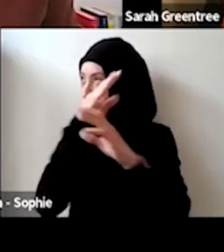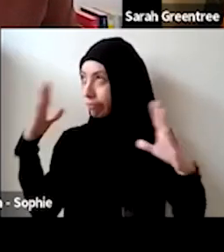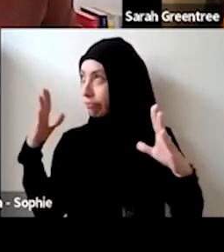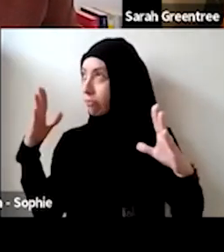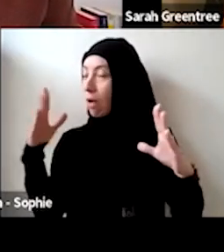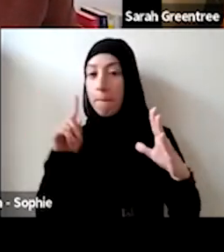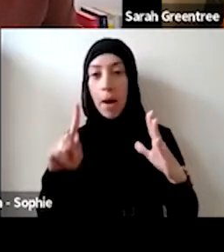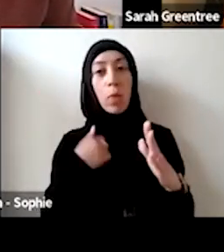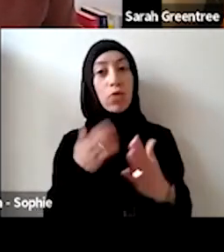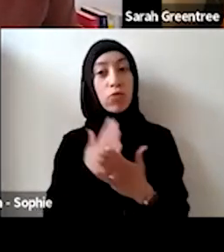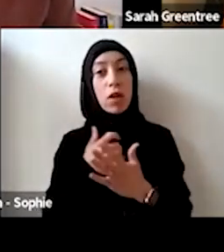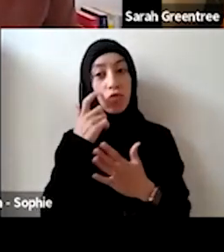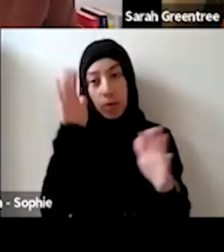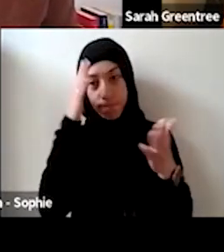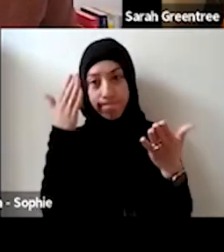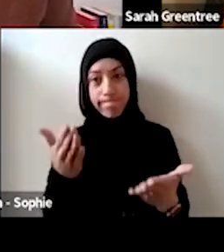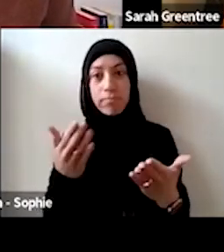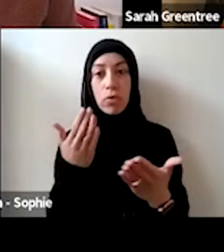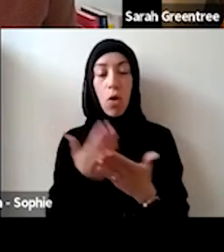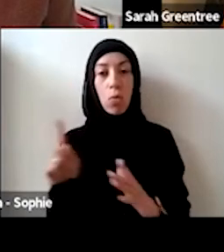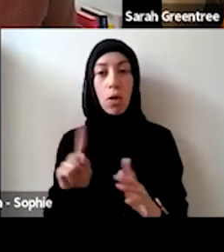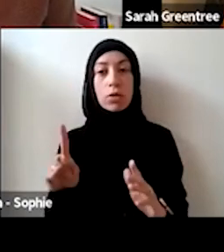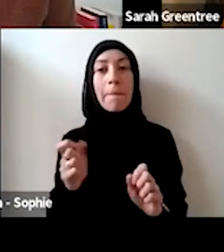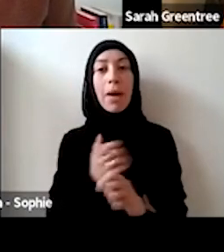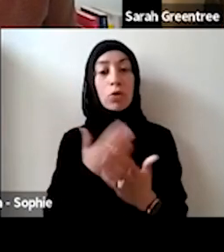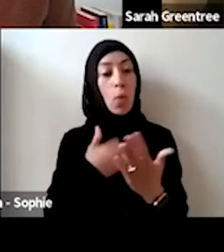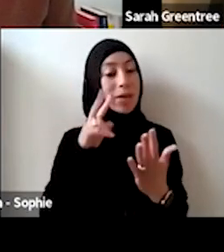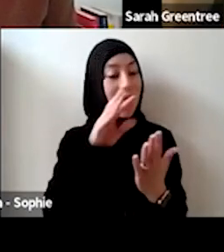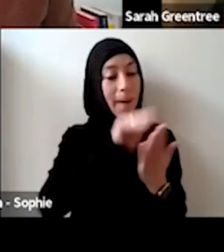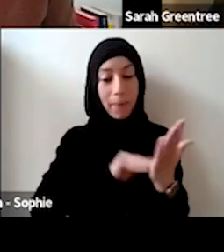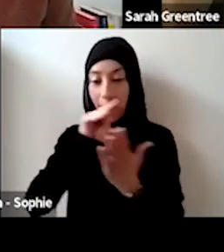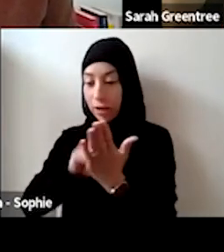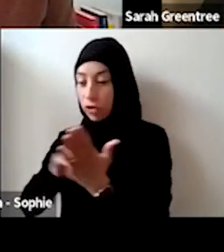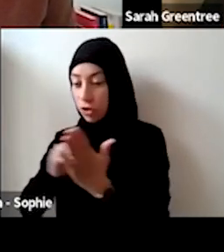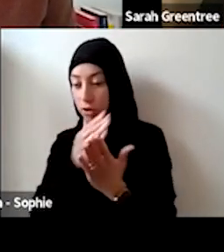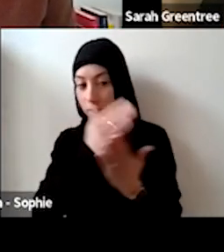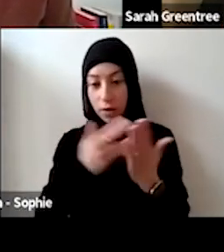There's not a sort of a number in in our heads in terms of that, and what we really do try and look at, I guess, is the is the spread of applications across apps practice. look at is the spread of applications in arts